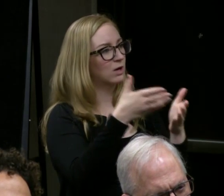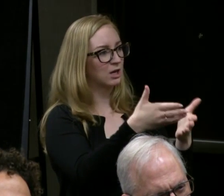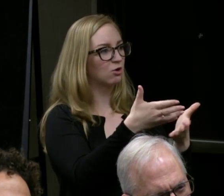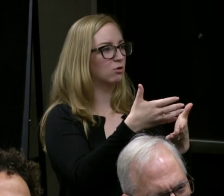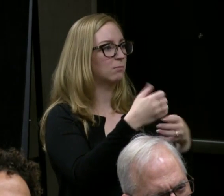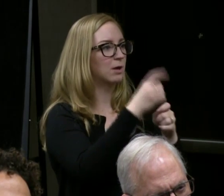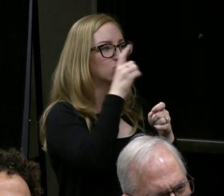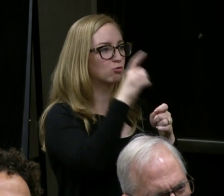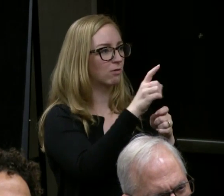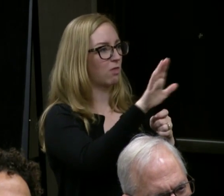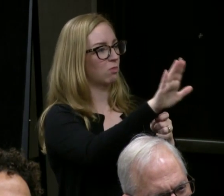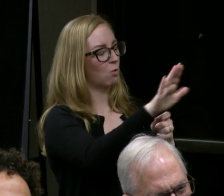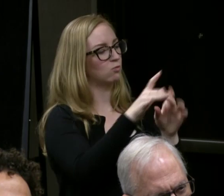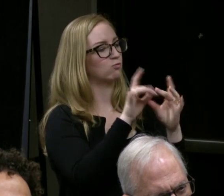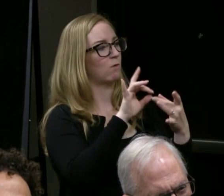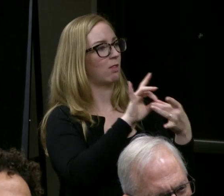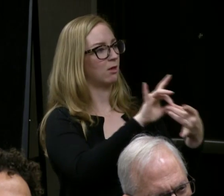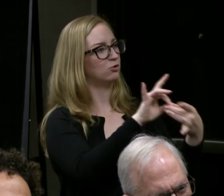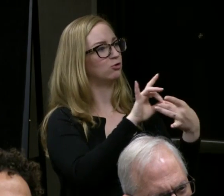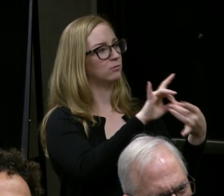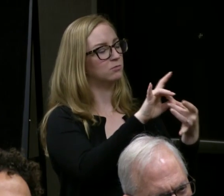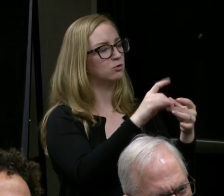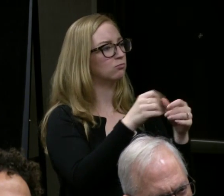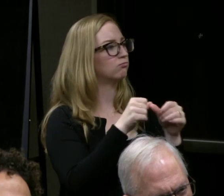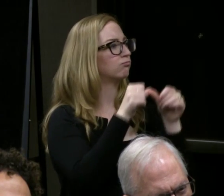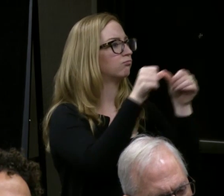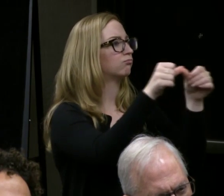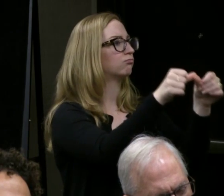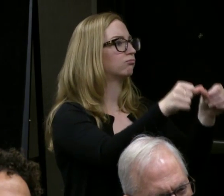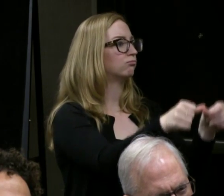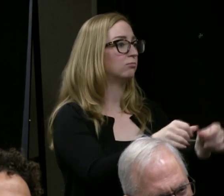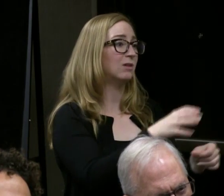And it's part of our artistic mission is certainly important,